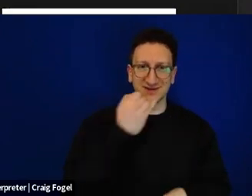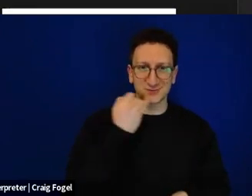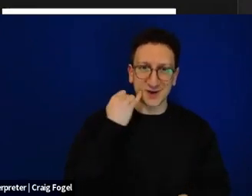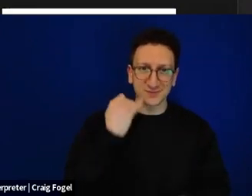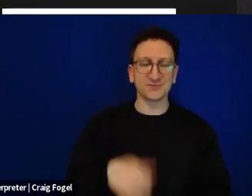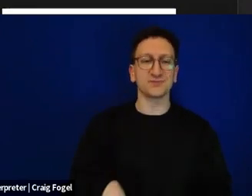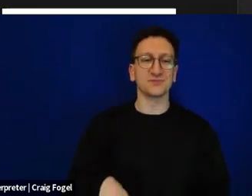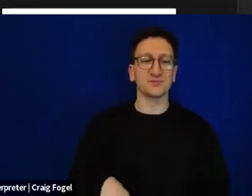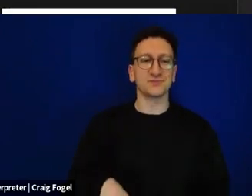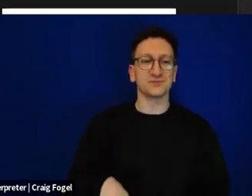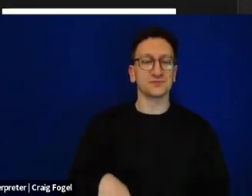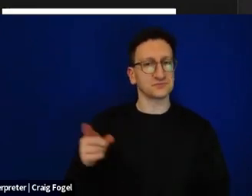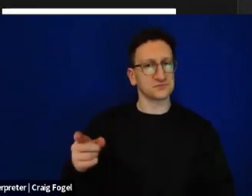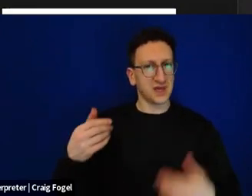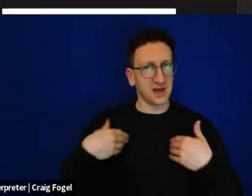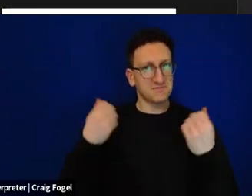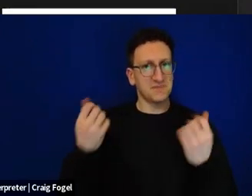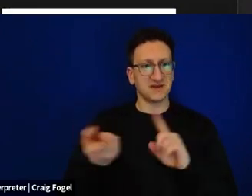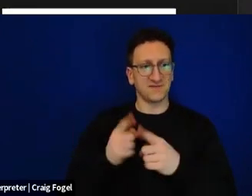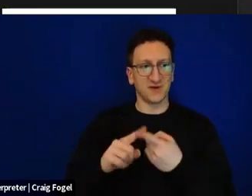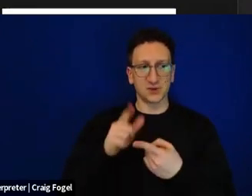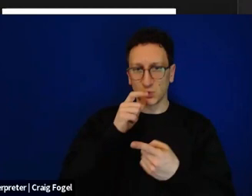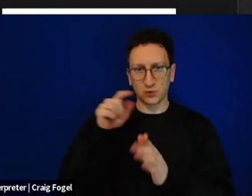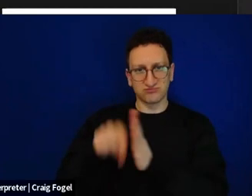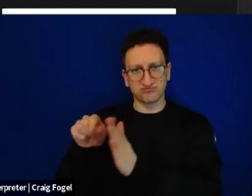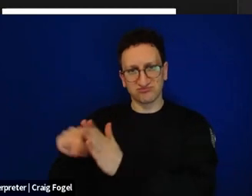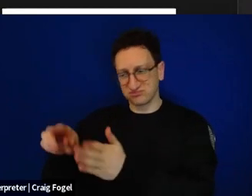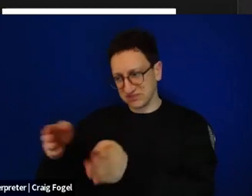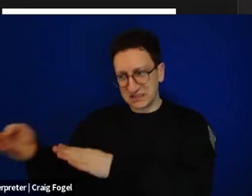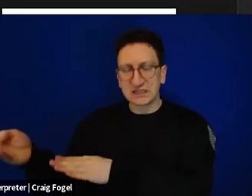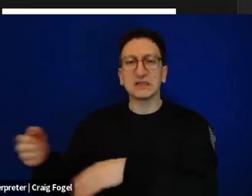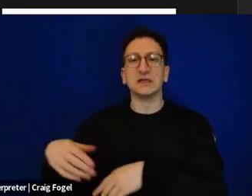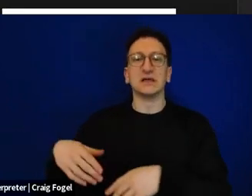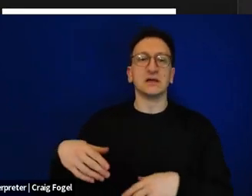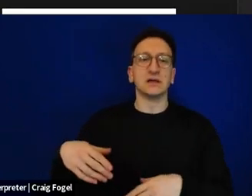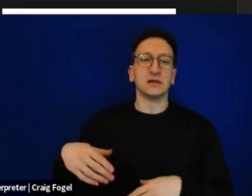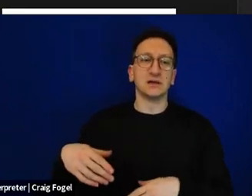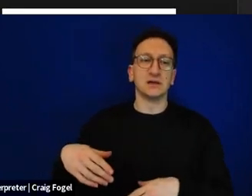He had a lot of friends in Kibbutz Be'eri. And after the attacks, a group of teachers